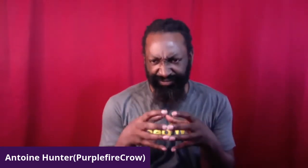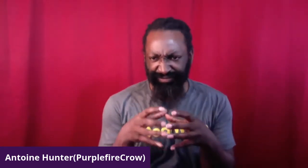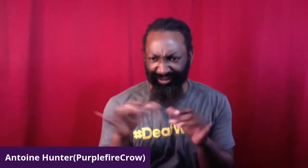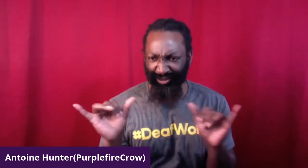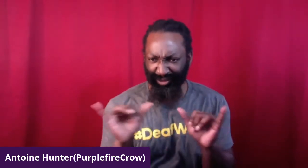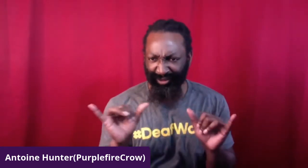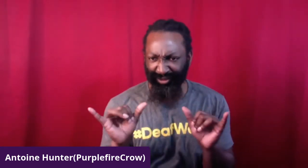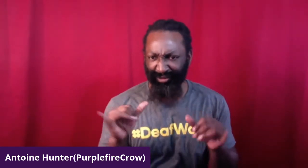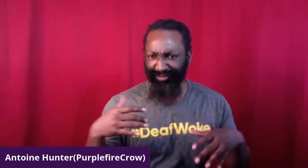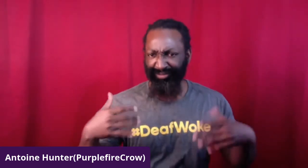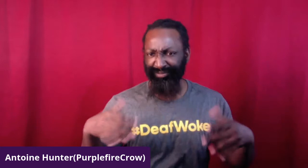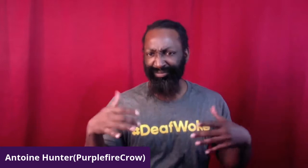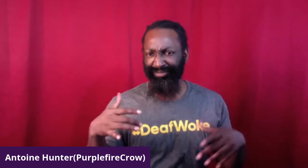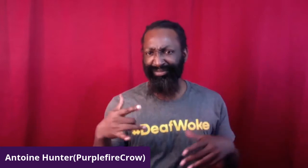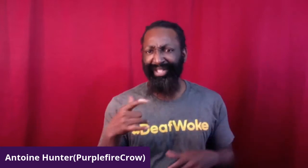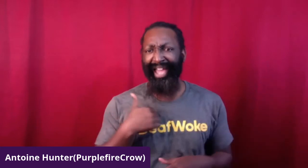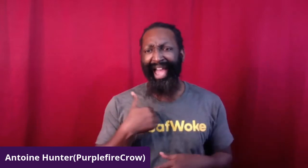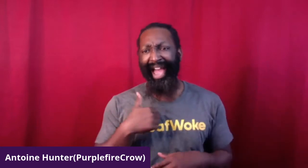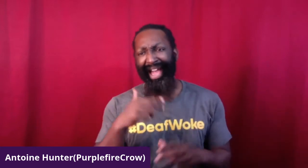and he's trying to merge those two together.